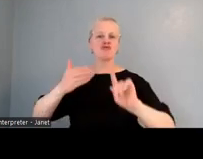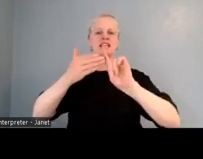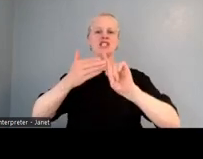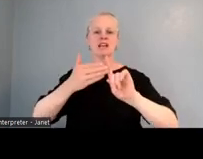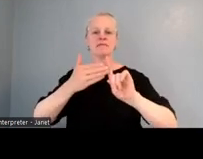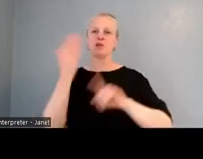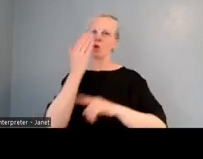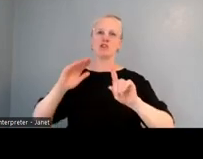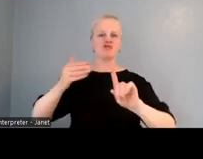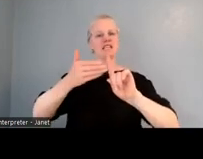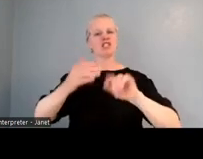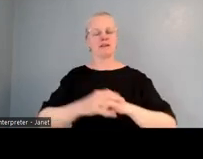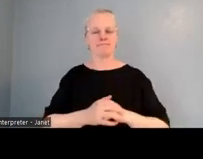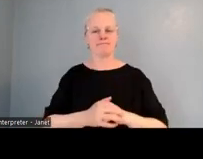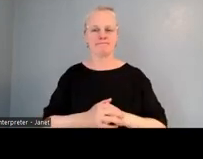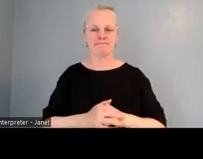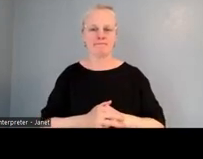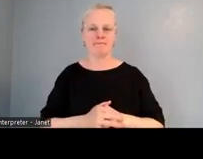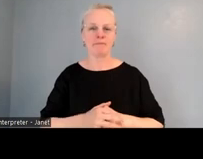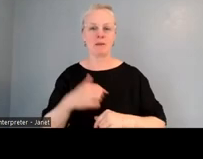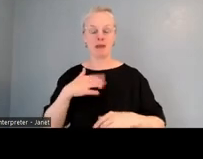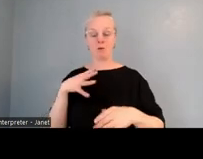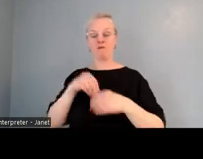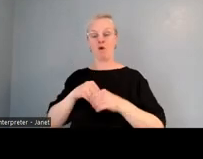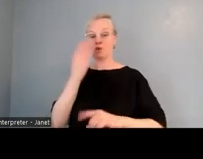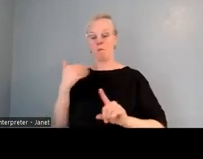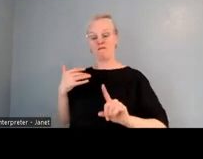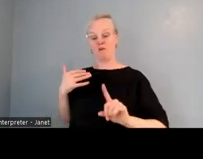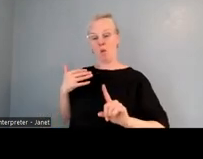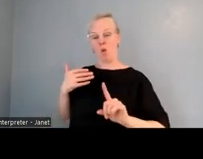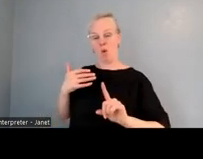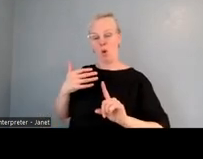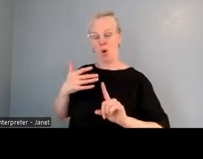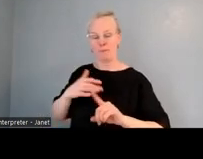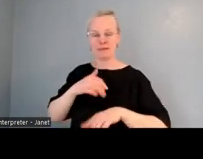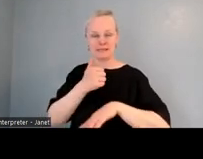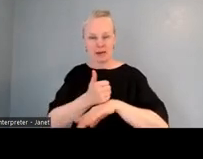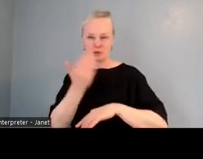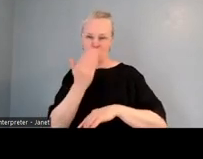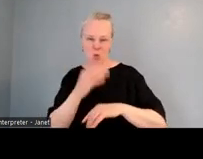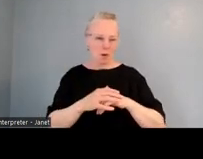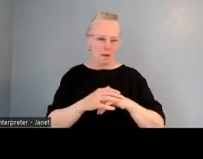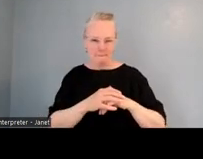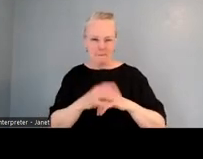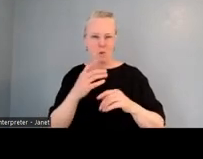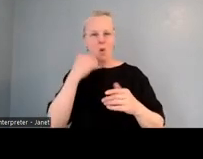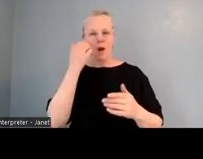I'd been here, and obviously establishing our school as it was, but also making sure in the back of our minds that we had the idea